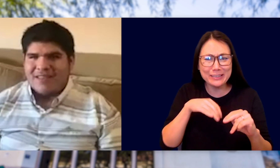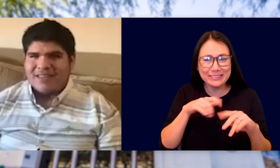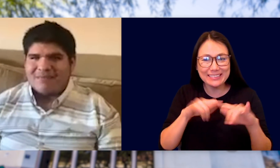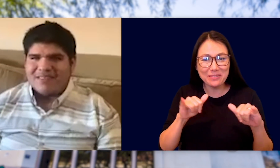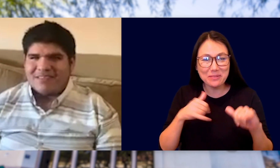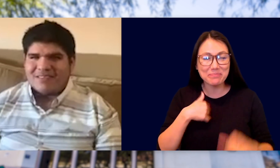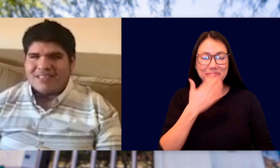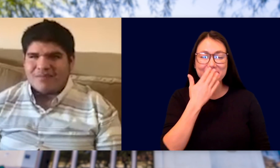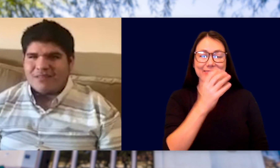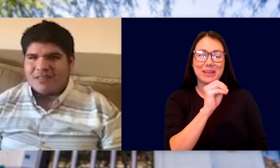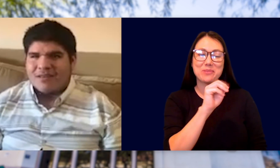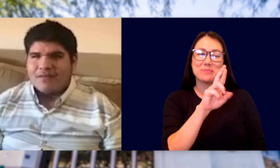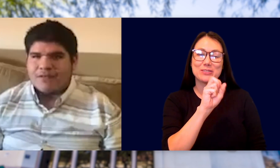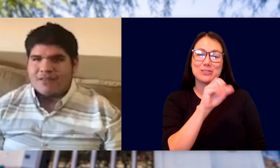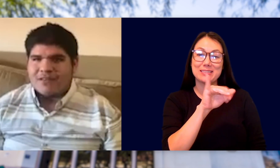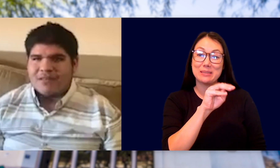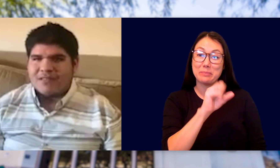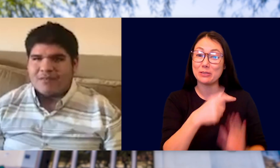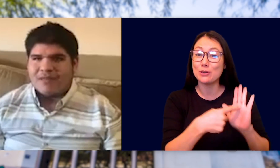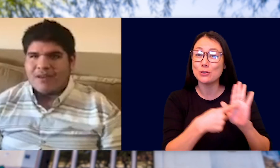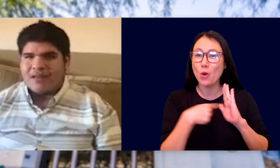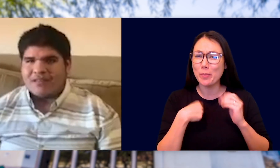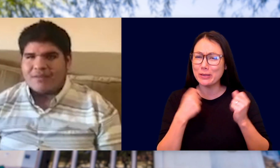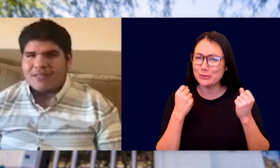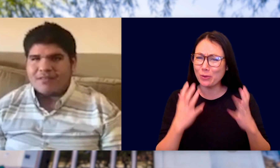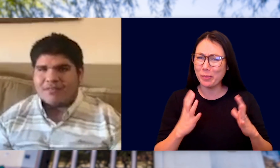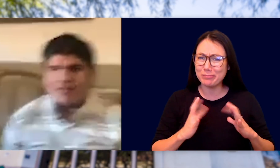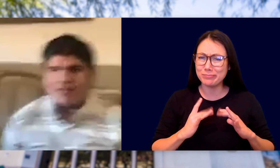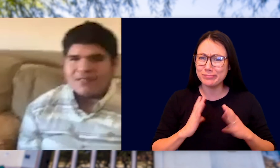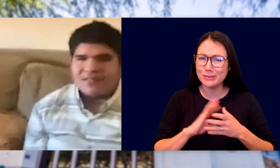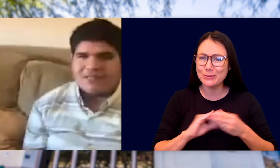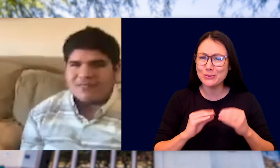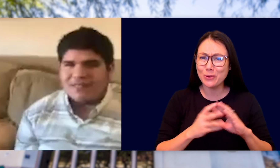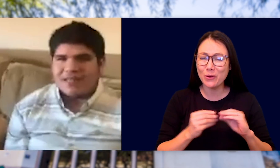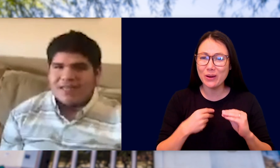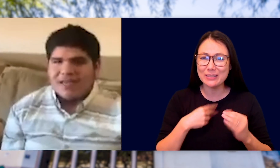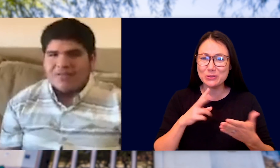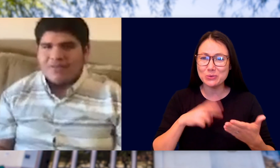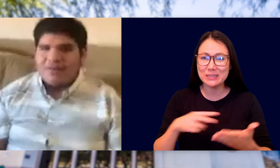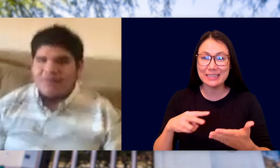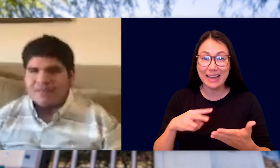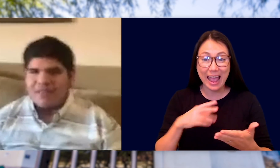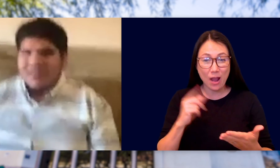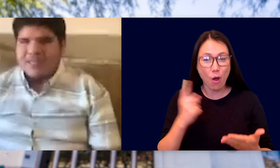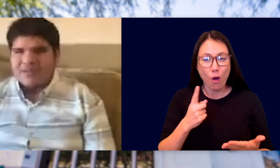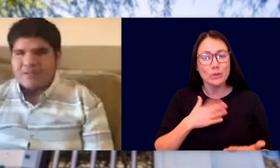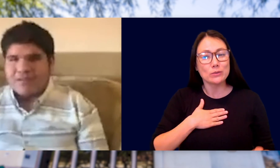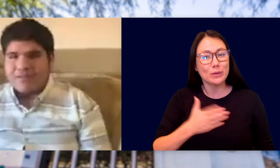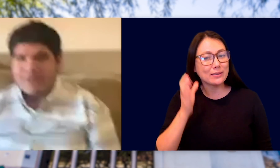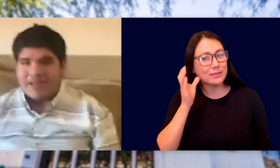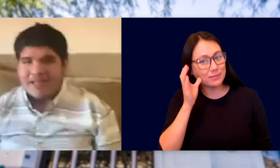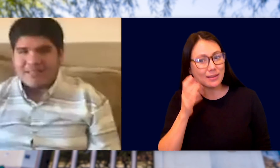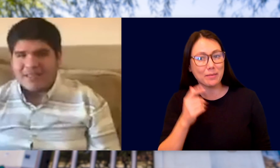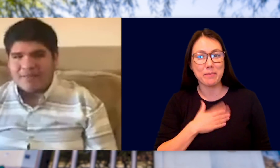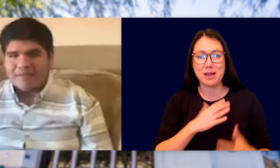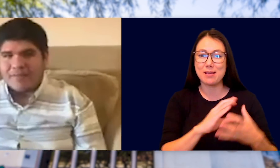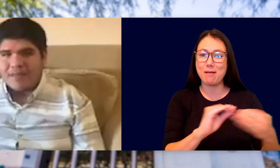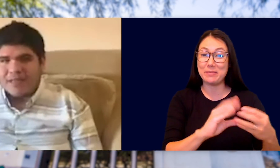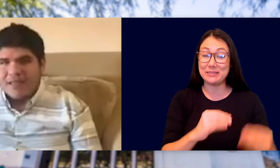THANK YOU TO MR. SIMS, FOR SHOWING ME SO MANY AWESOME AND NEW STORIES TO READ AND FOR ALWAYS LENDING AN EAR TO WHATEVER I HAD TO SAY.